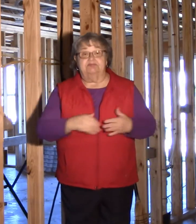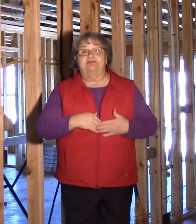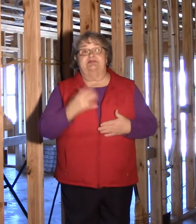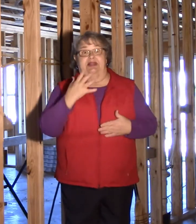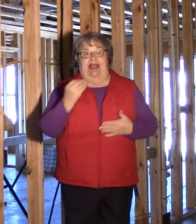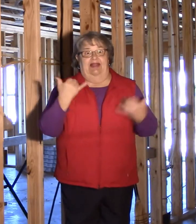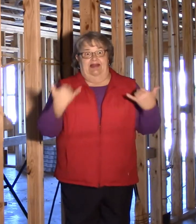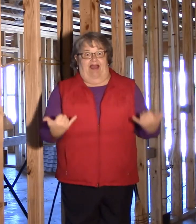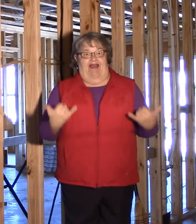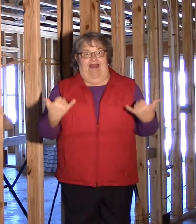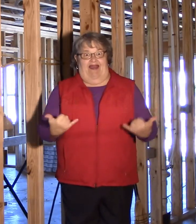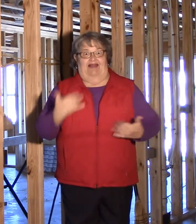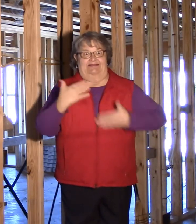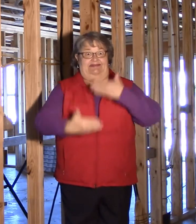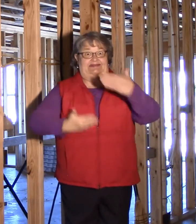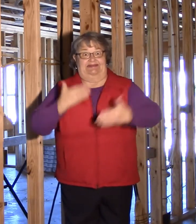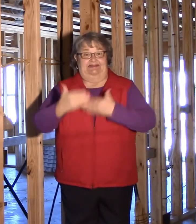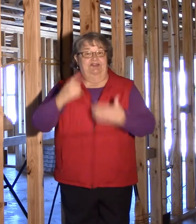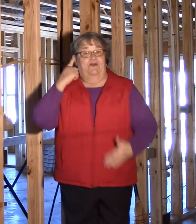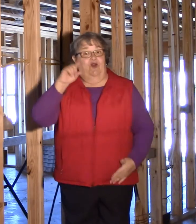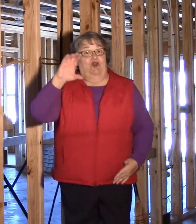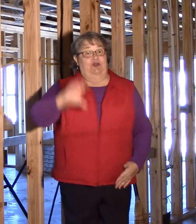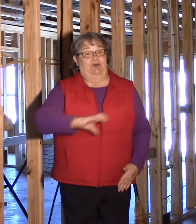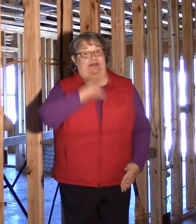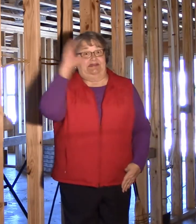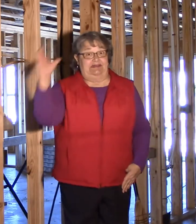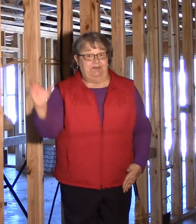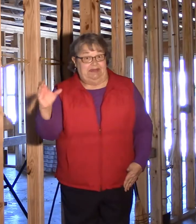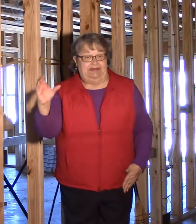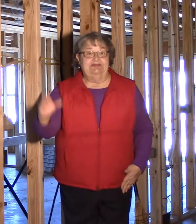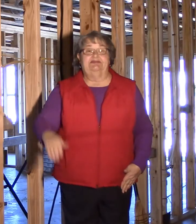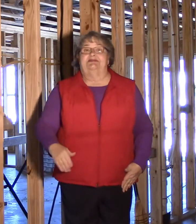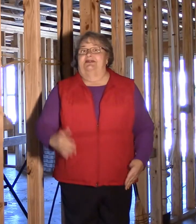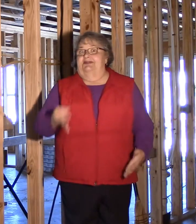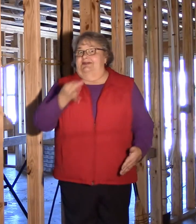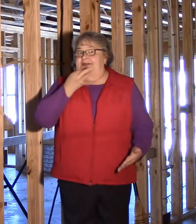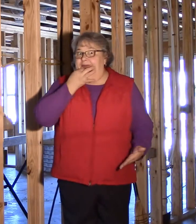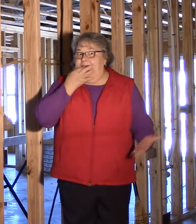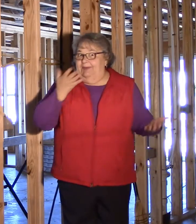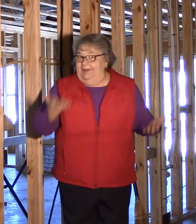And now onto for Christmas soon and it will be faster before we know it.